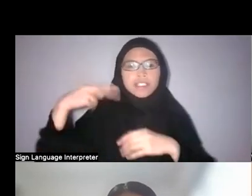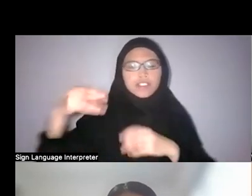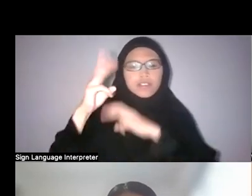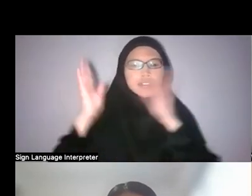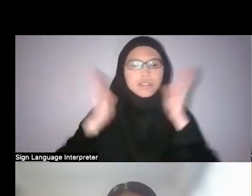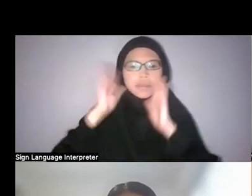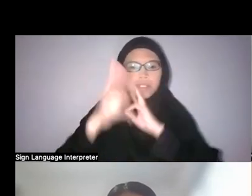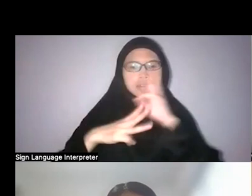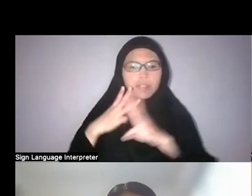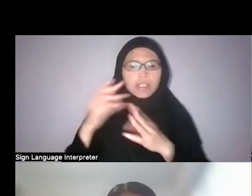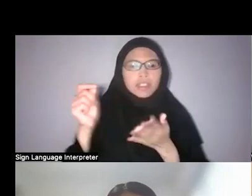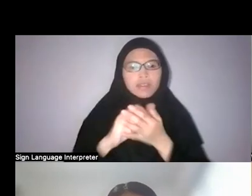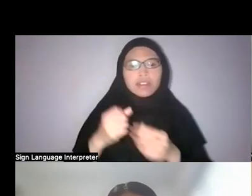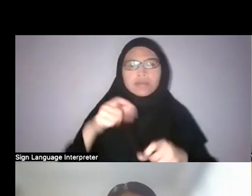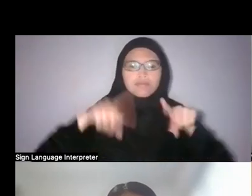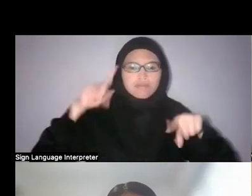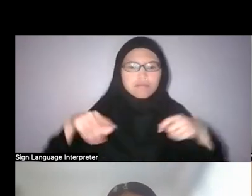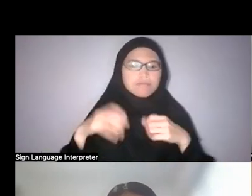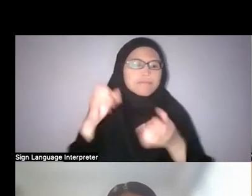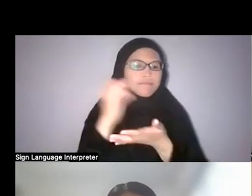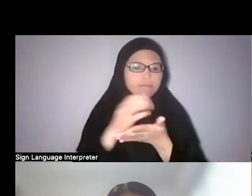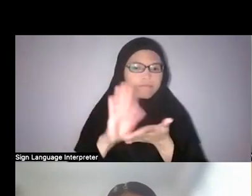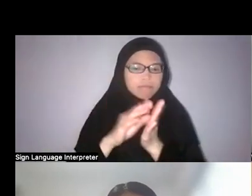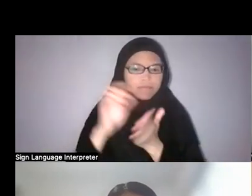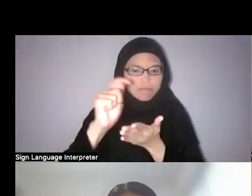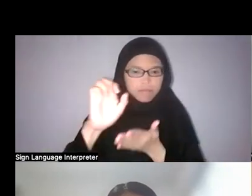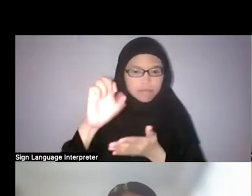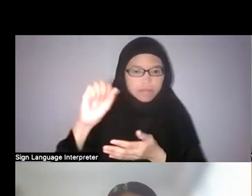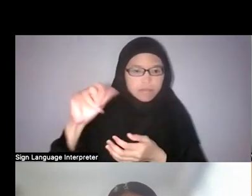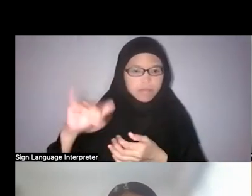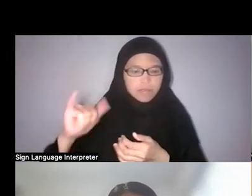He is also co-editor of Raffles Renounced: Towards a Merdeka History,